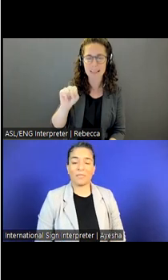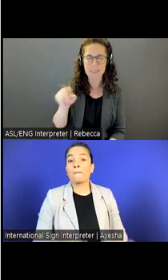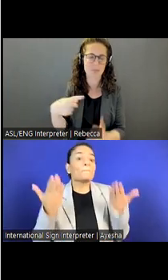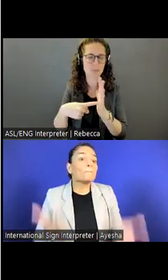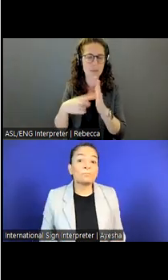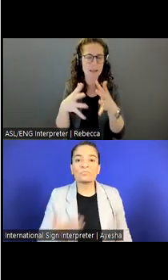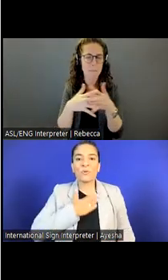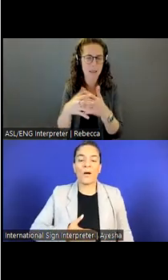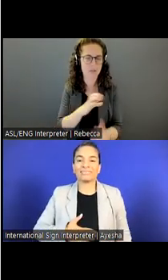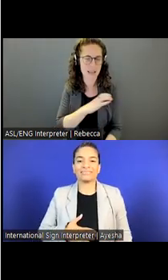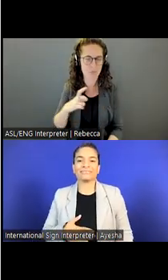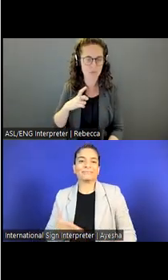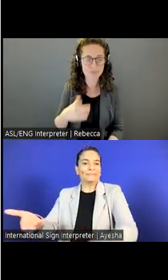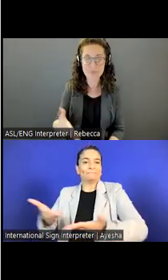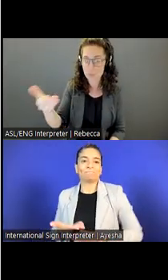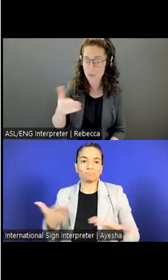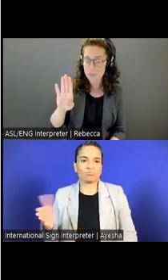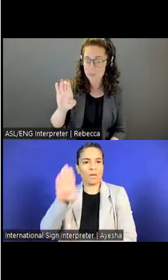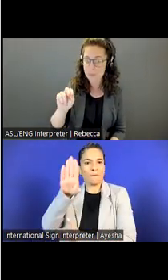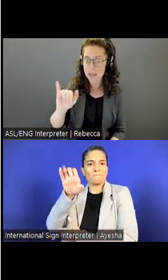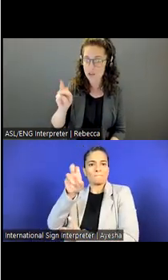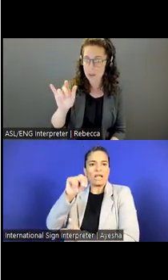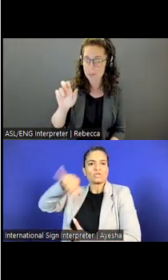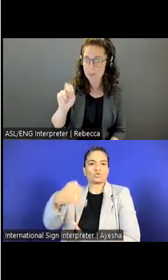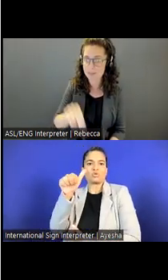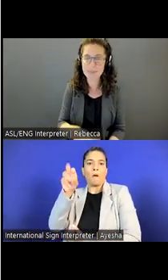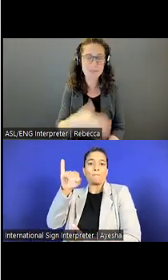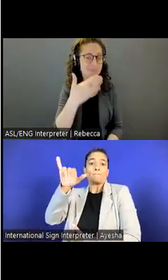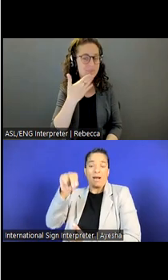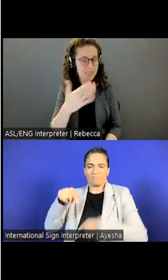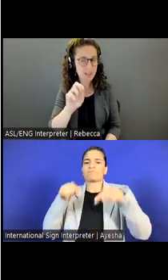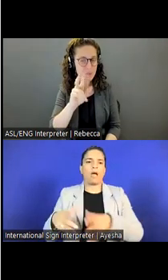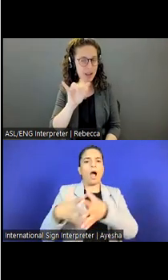Benjamin Gaylord: Thanks, Ashley, for inviting us to be here.